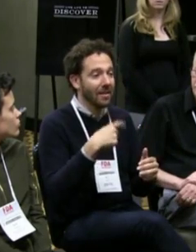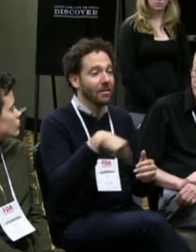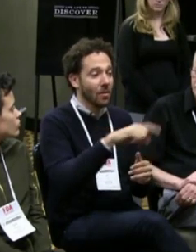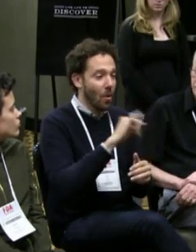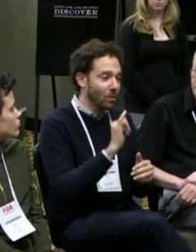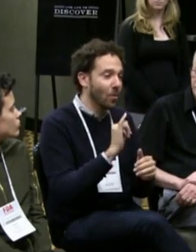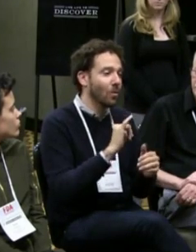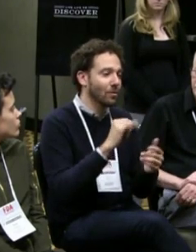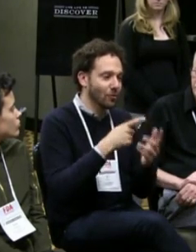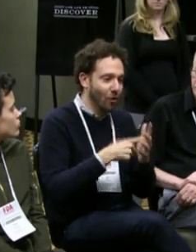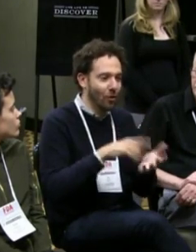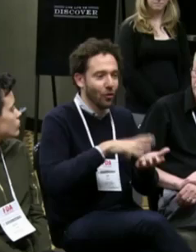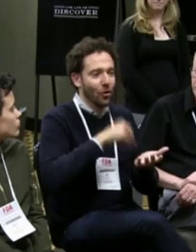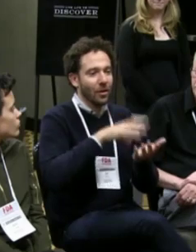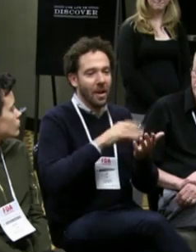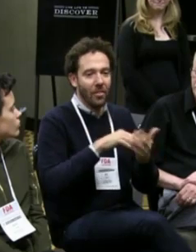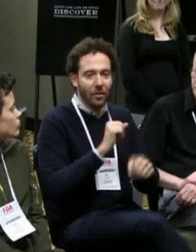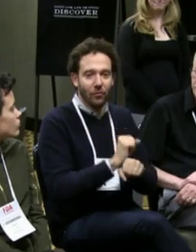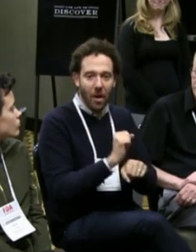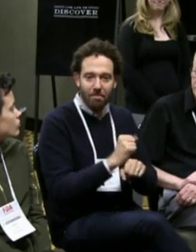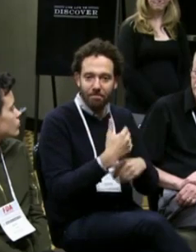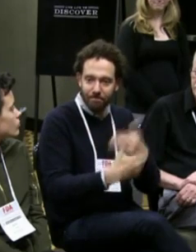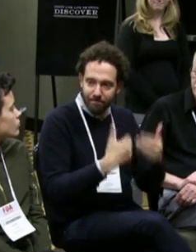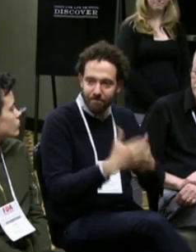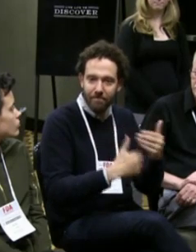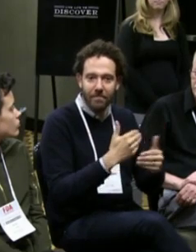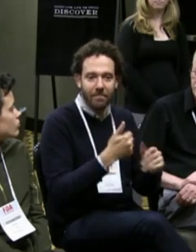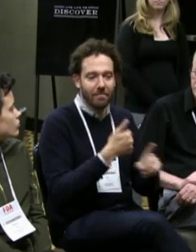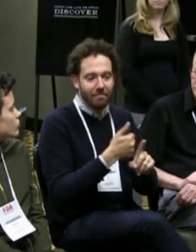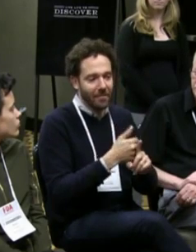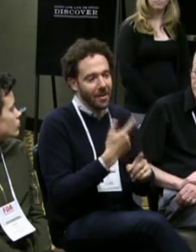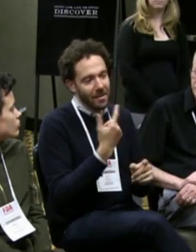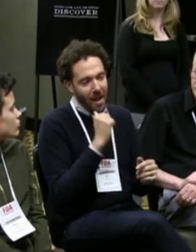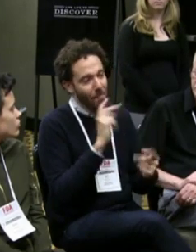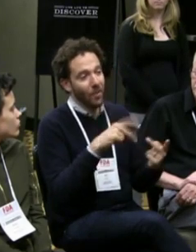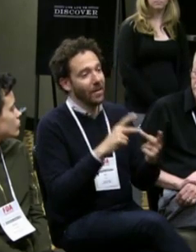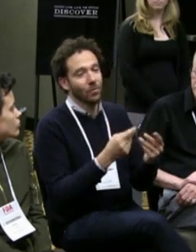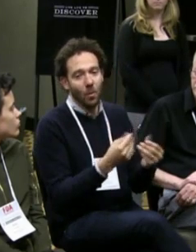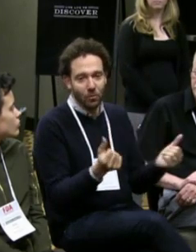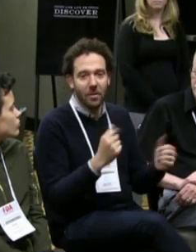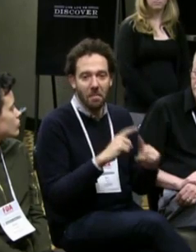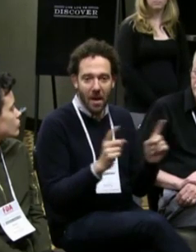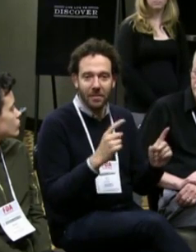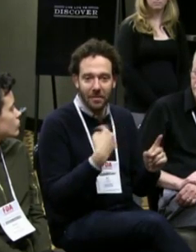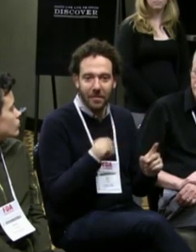stage management, and they were also learning on the job as well.